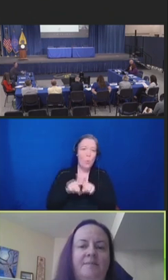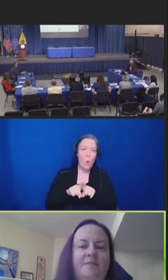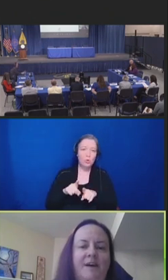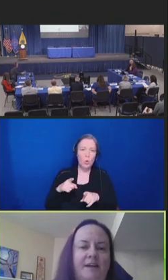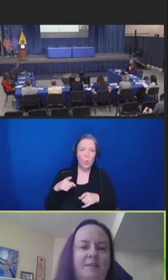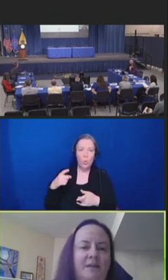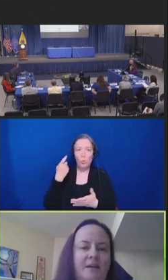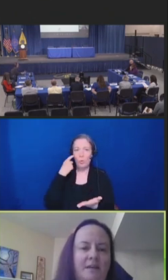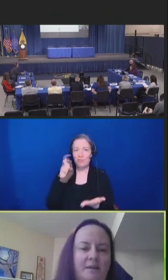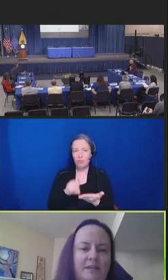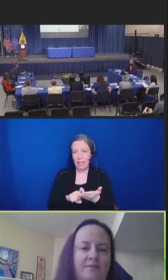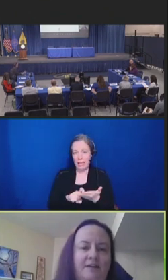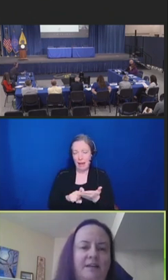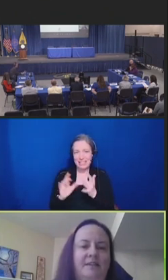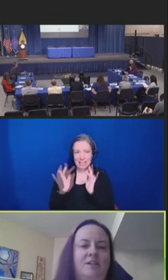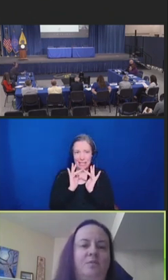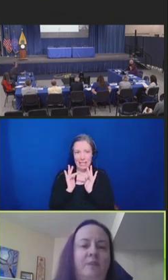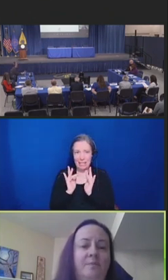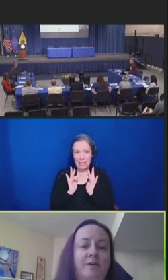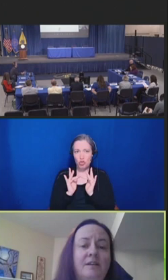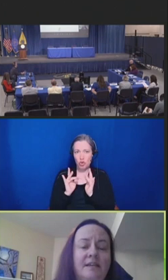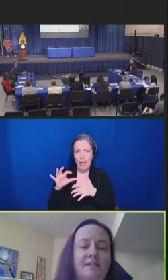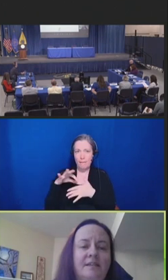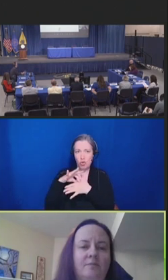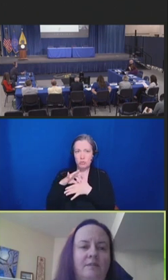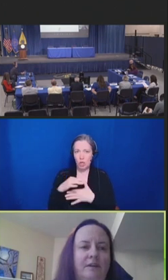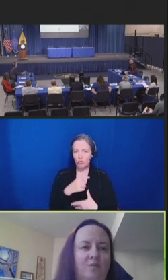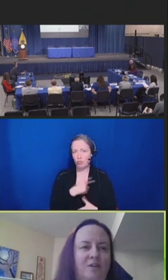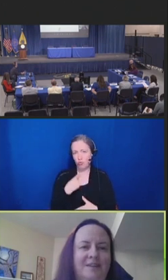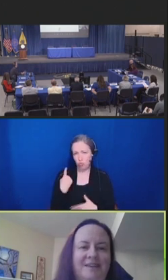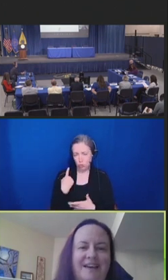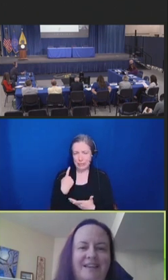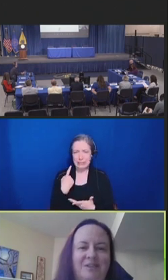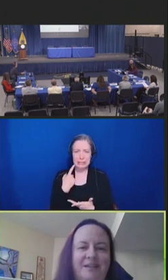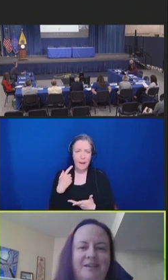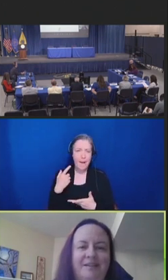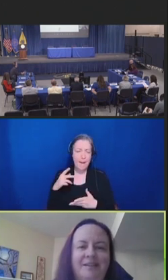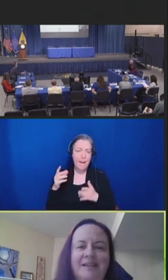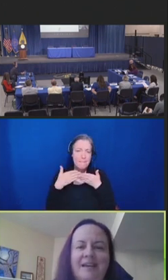has begun updating vaccination web content that we've ignored over the last three years